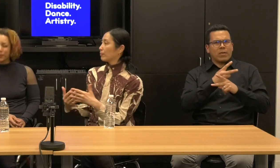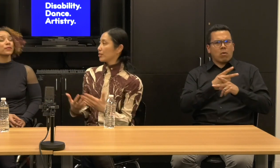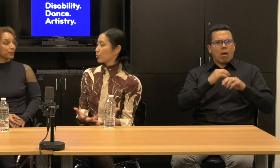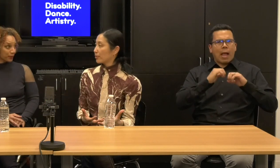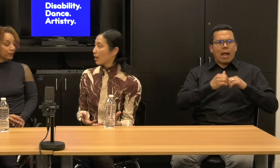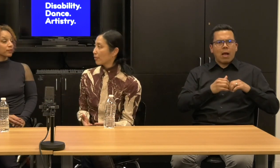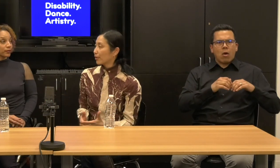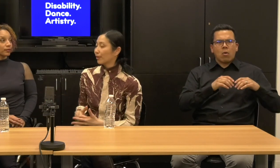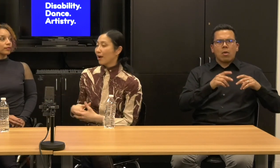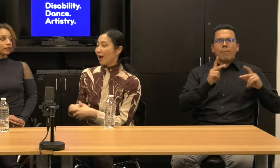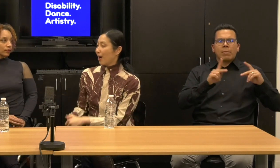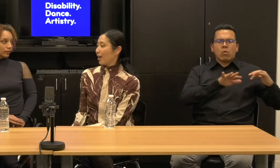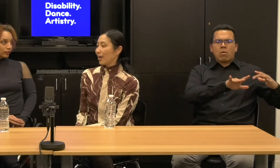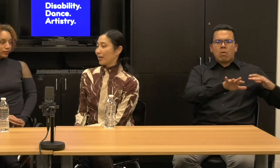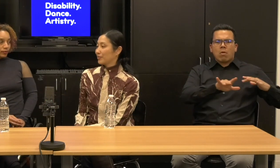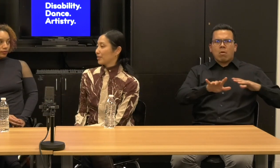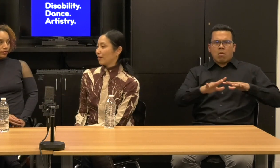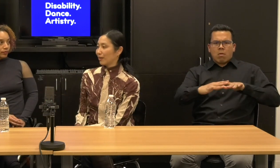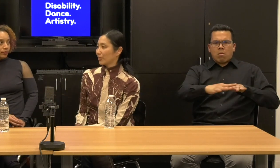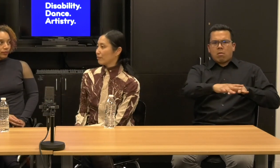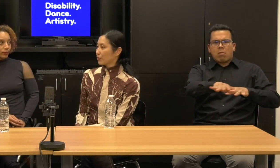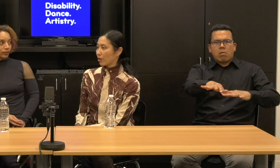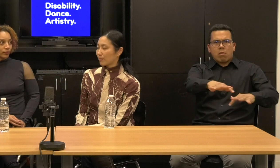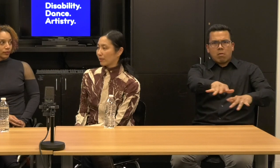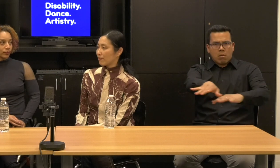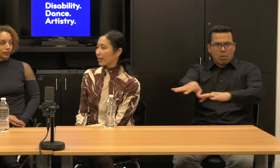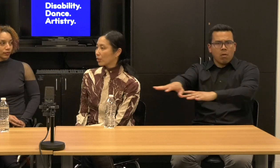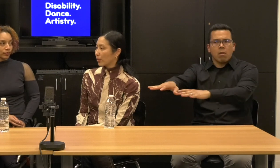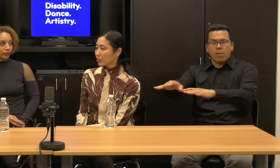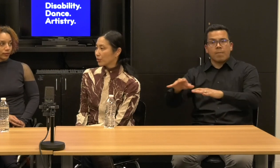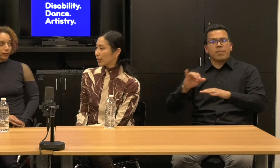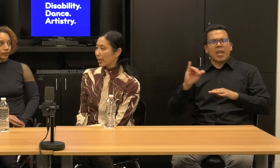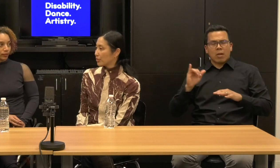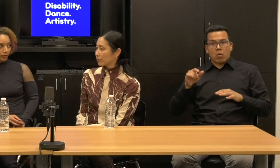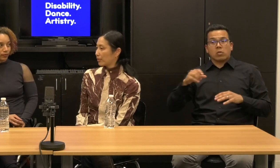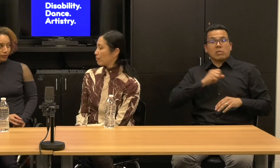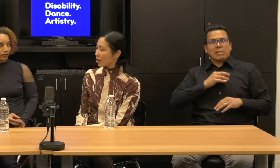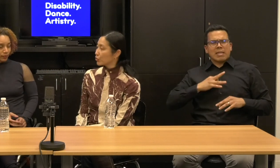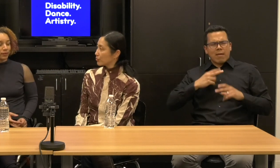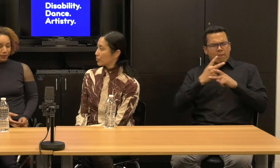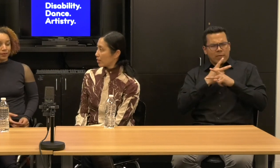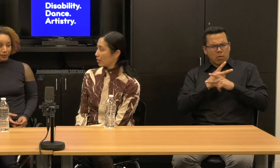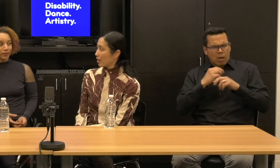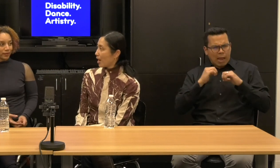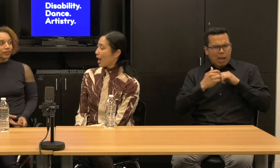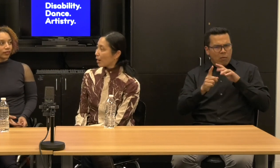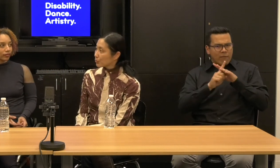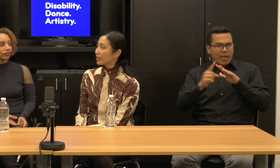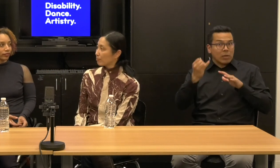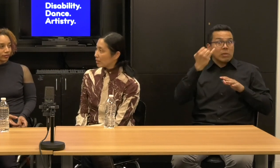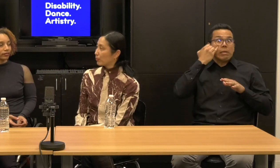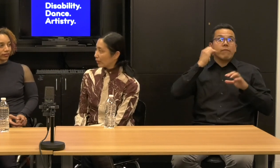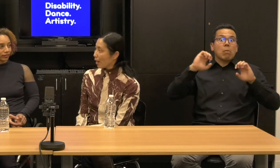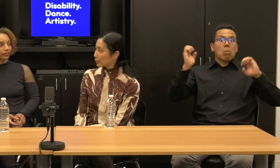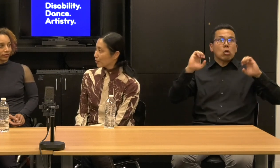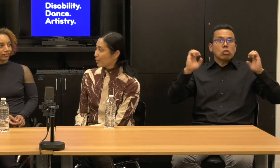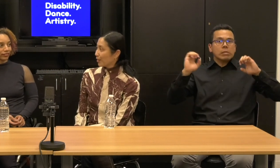one place to another? And, they even thought about evacuation in case of an emergency, how to get people out,